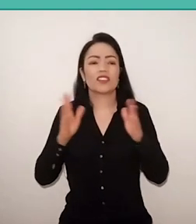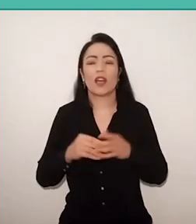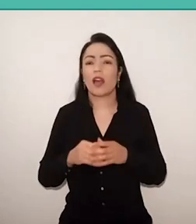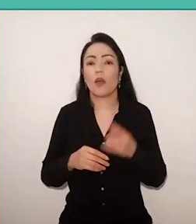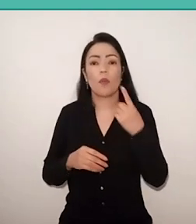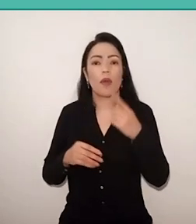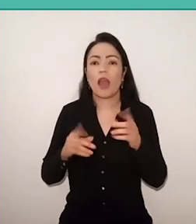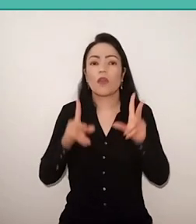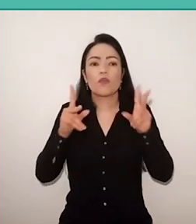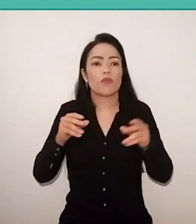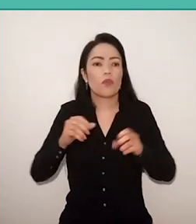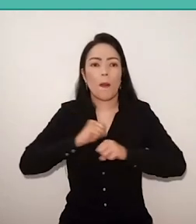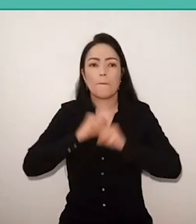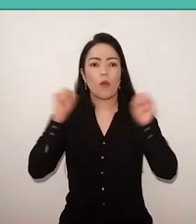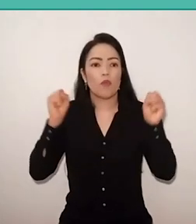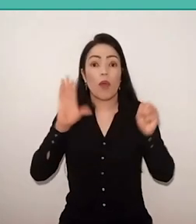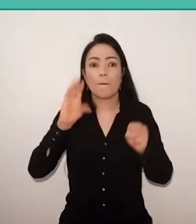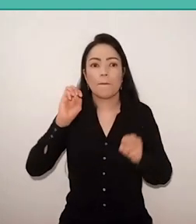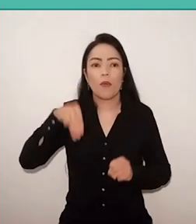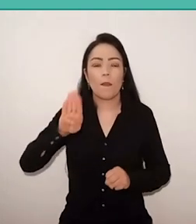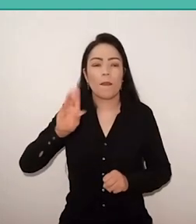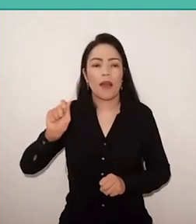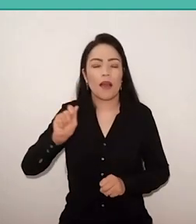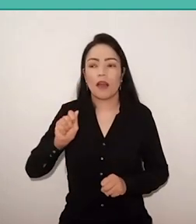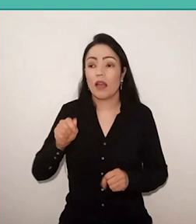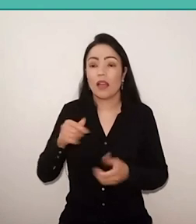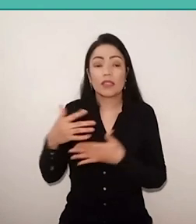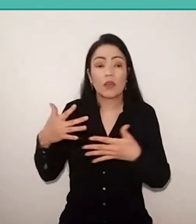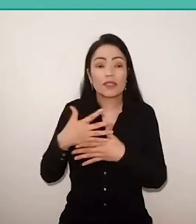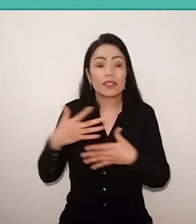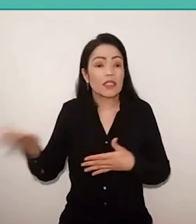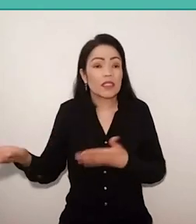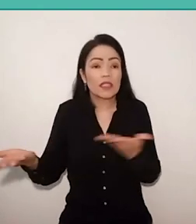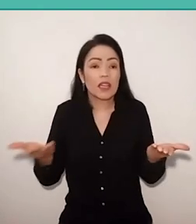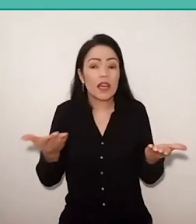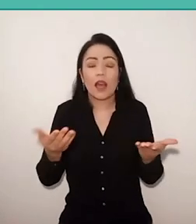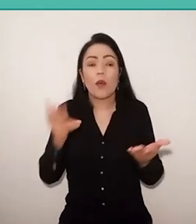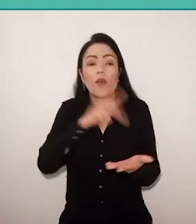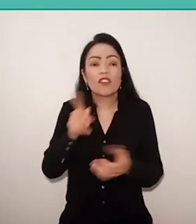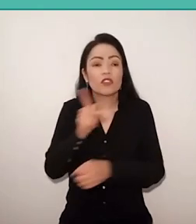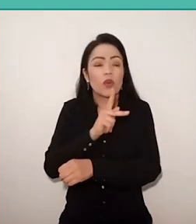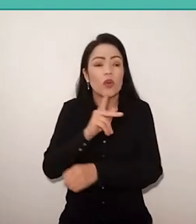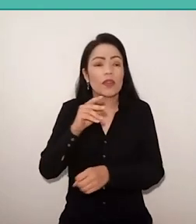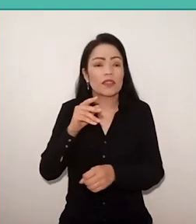because you are implying the citizen, the Swiss teacher for a political position,